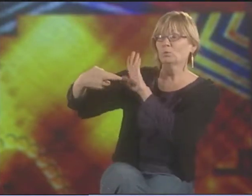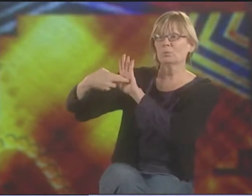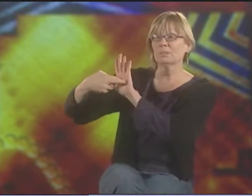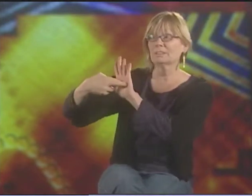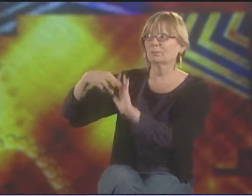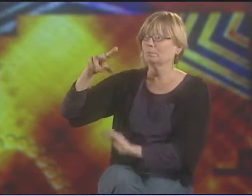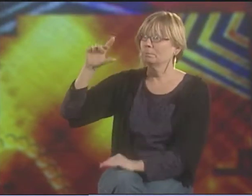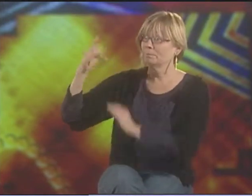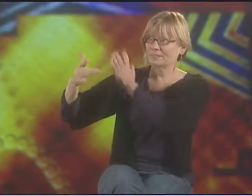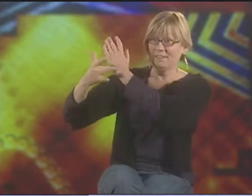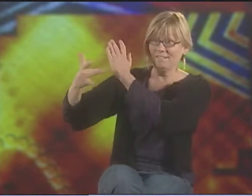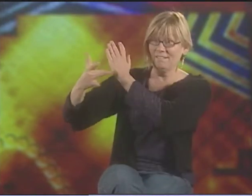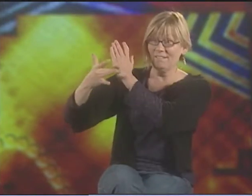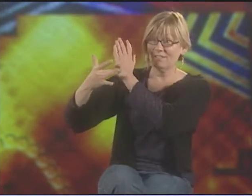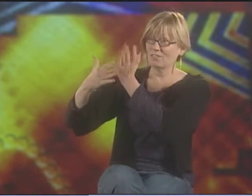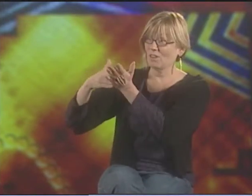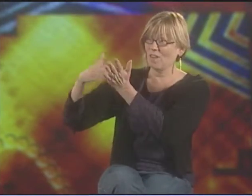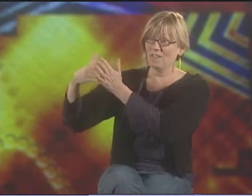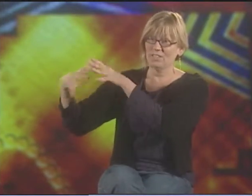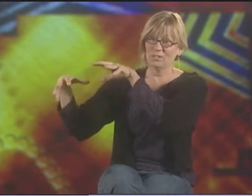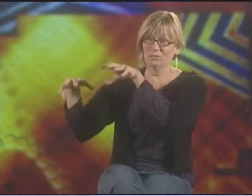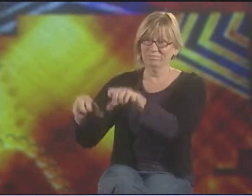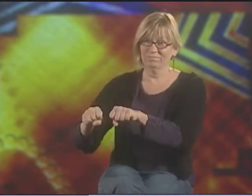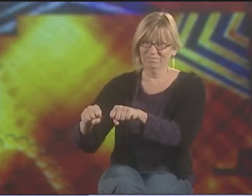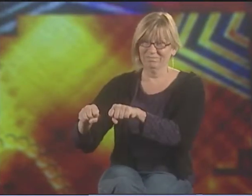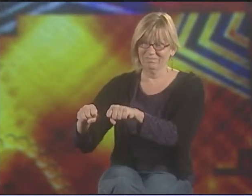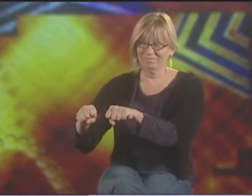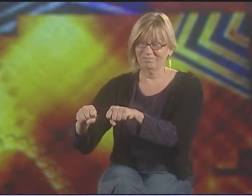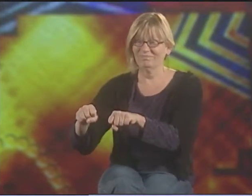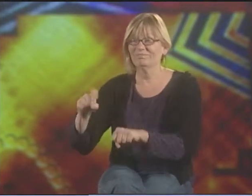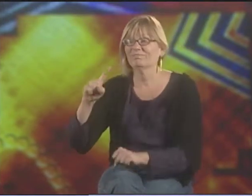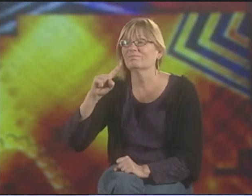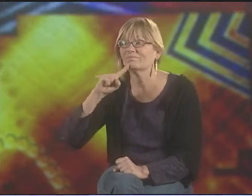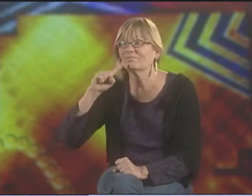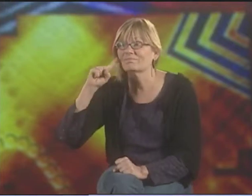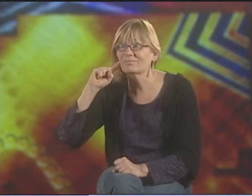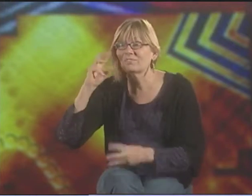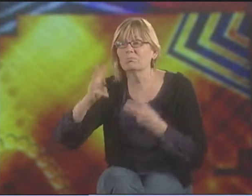SO HERE'S THE HEARING WORLD. TECHNOLOGY OFTEN CO-OPTS US.